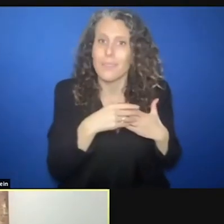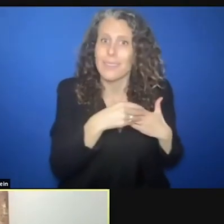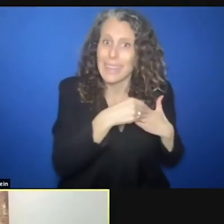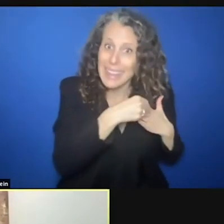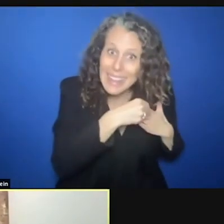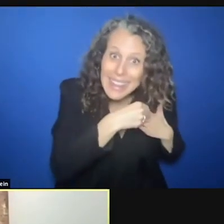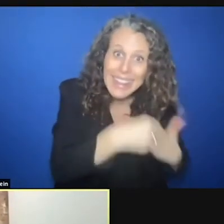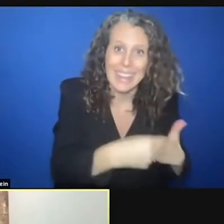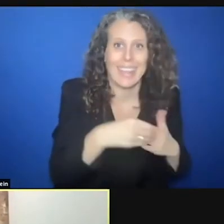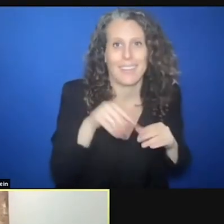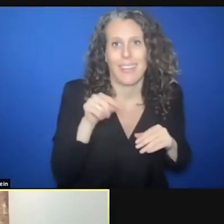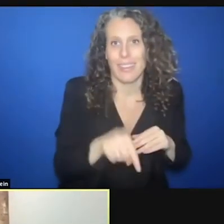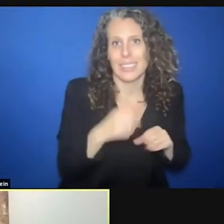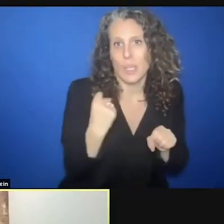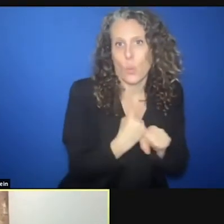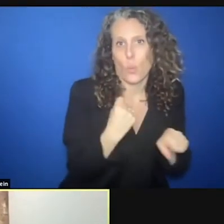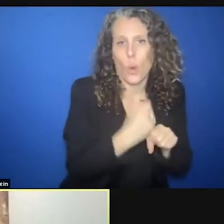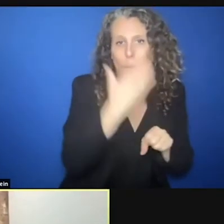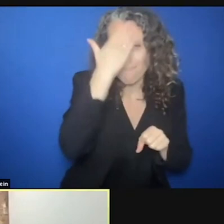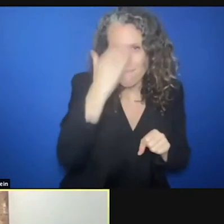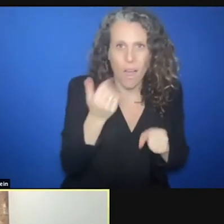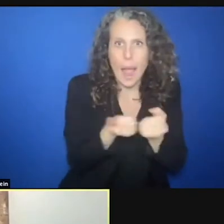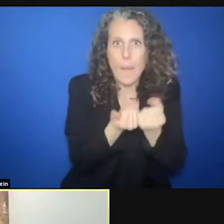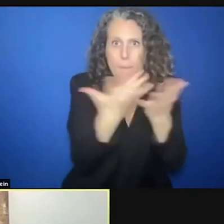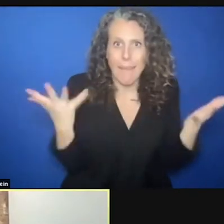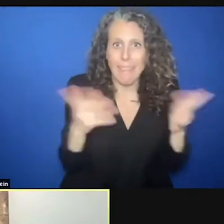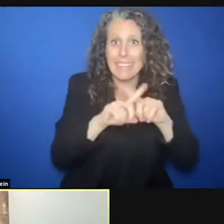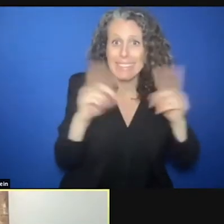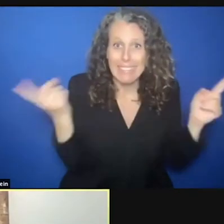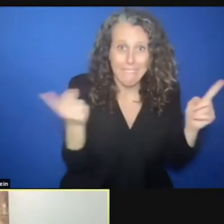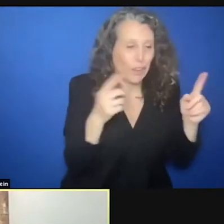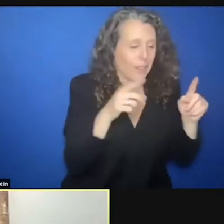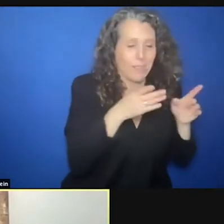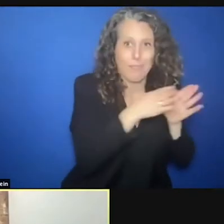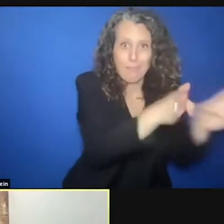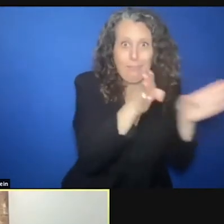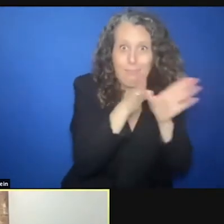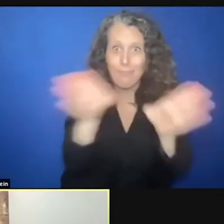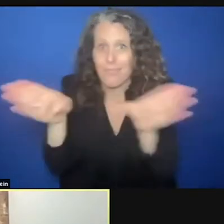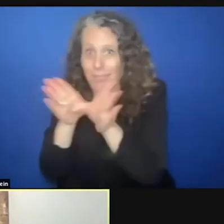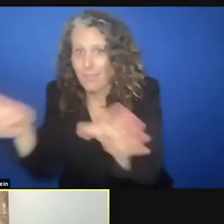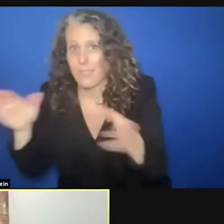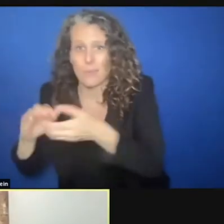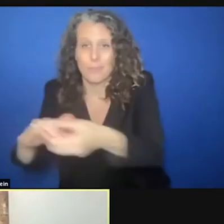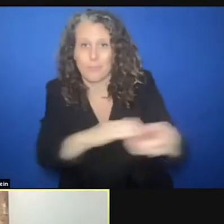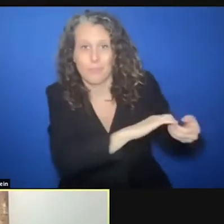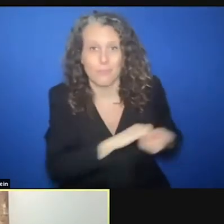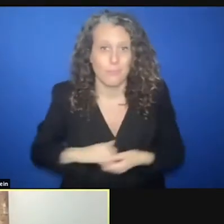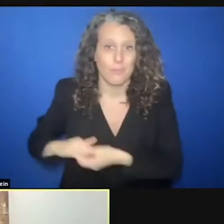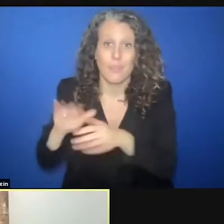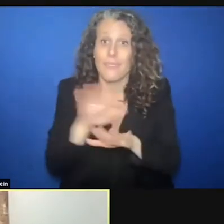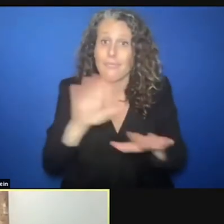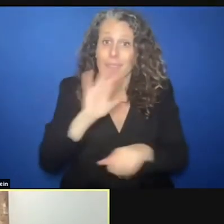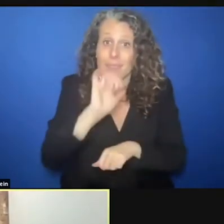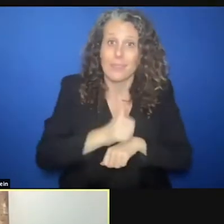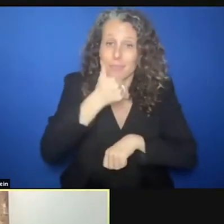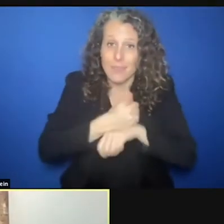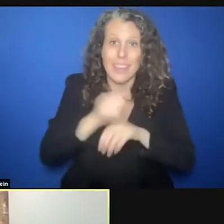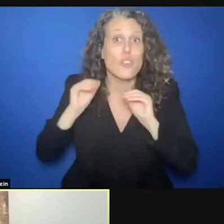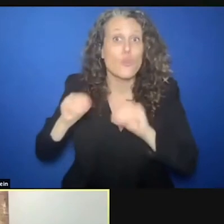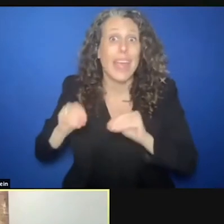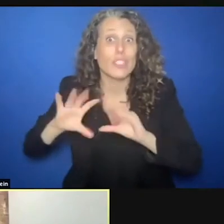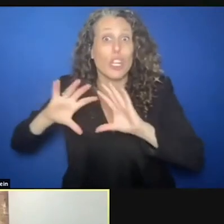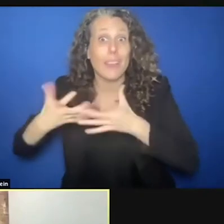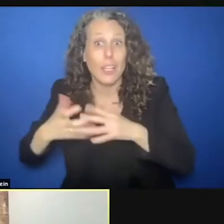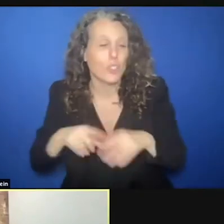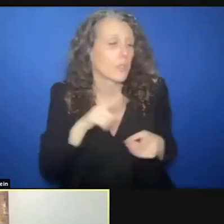because of this interconnectedness. Education cluster, working with food security cluster as